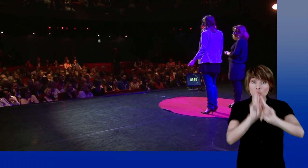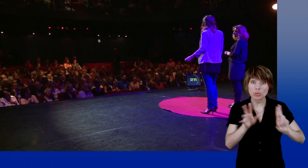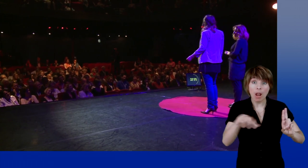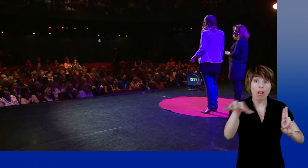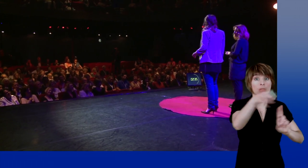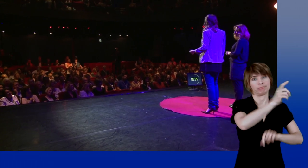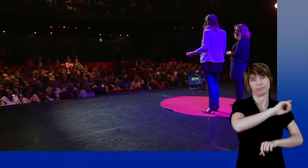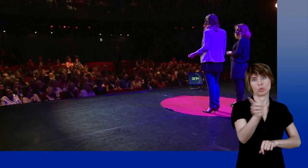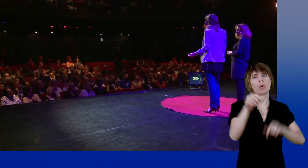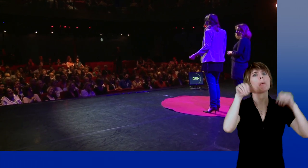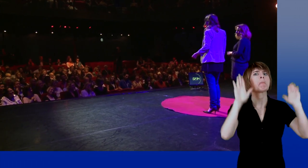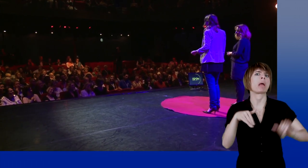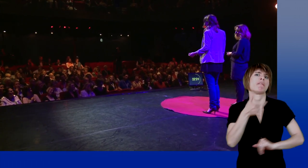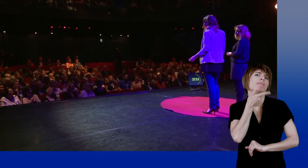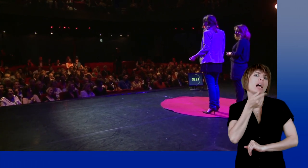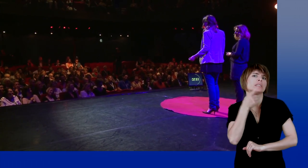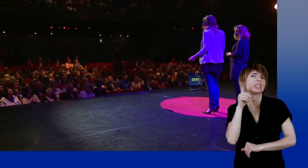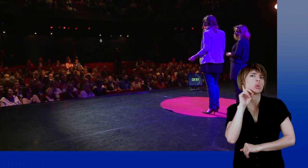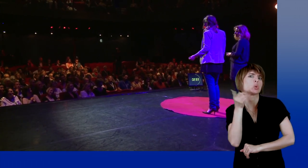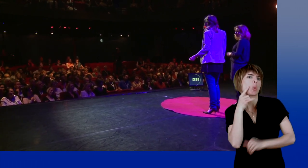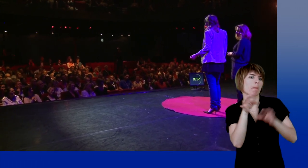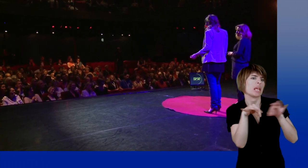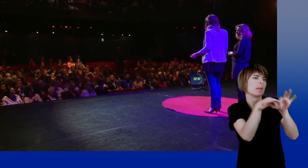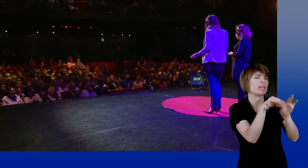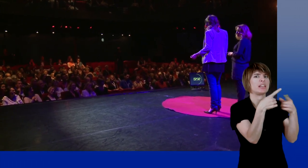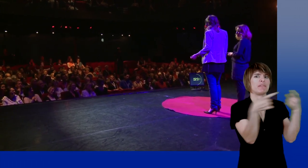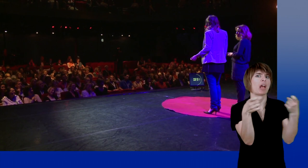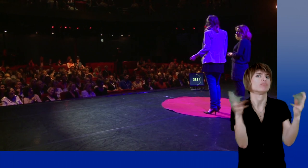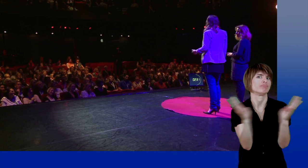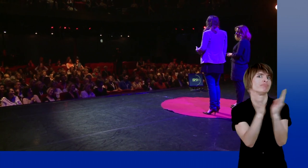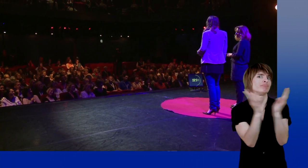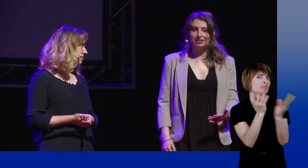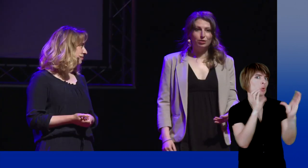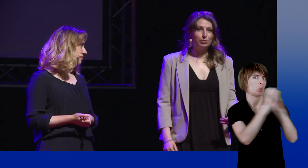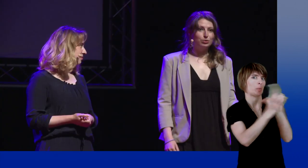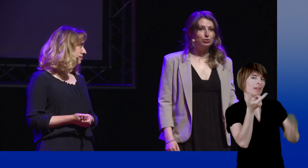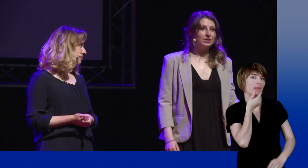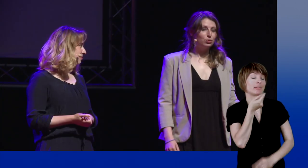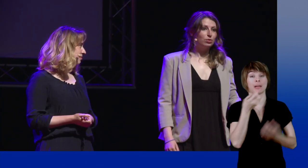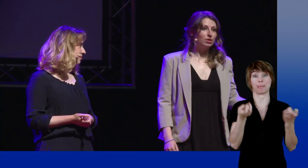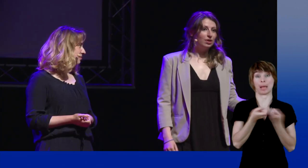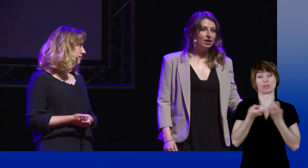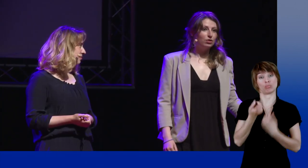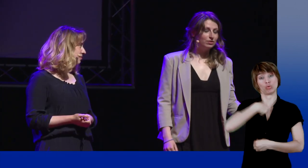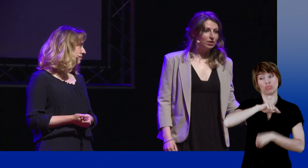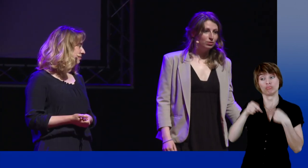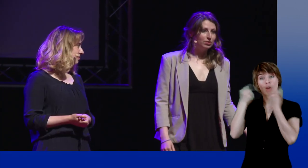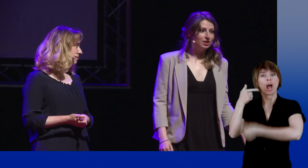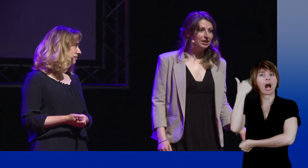deaf people from different countries can way more easily understand one another. For example, we attended a meeting in London,